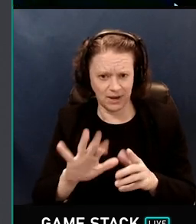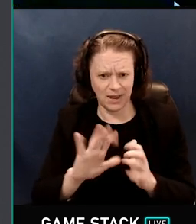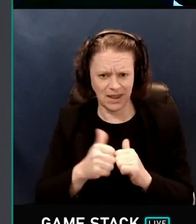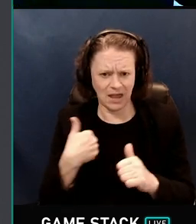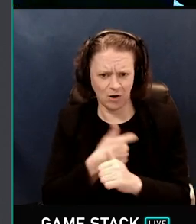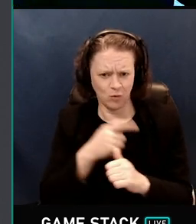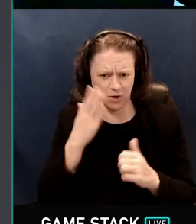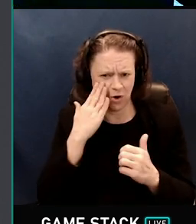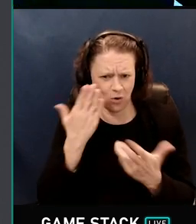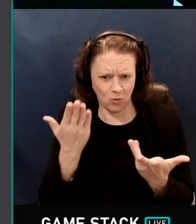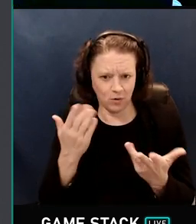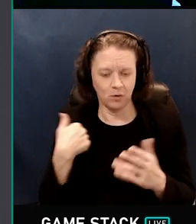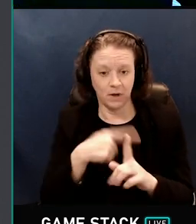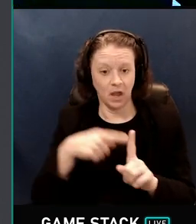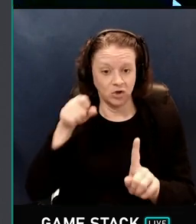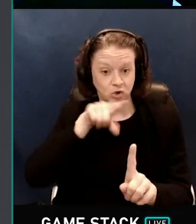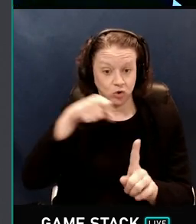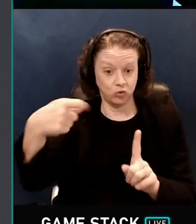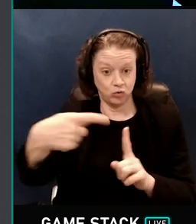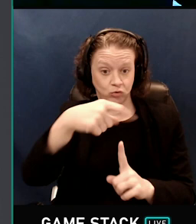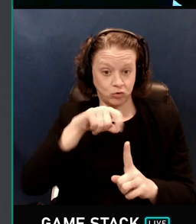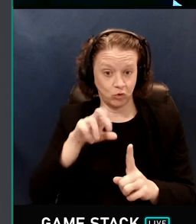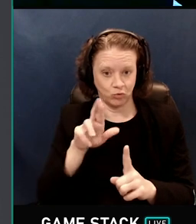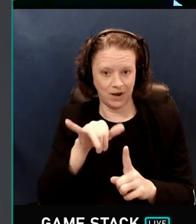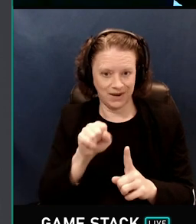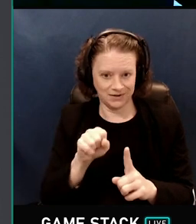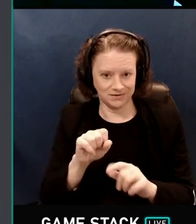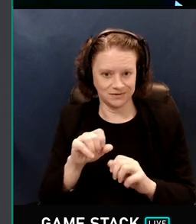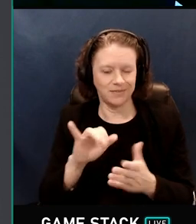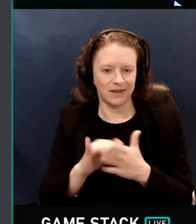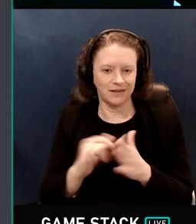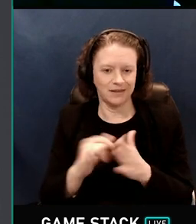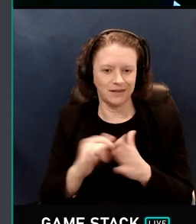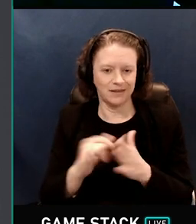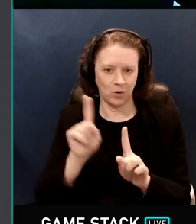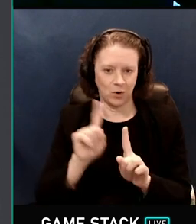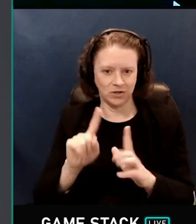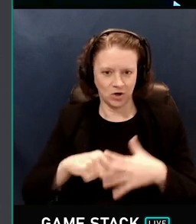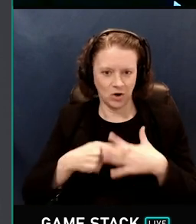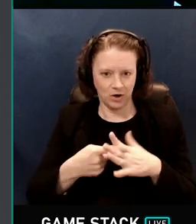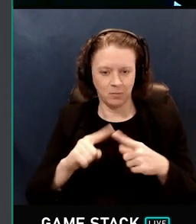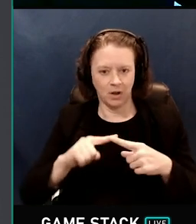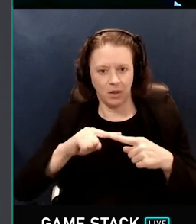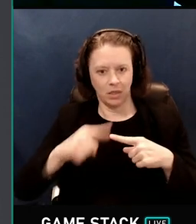Well, we can shoot some rays. And now we're back to where we started. The problem is recursive.